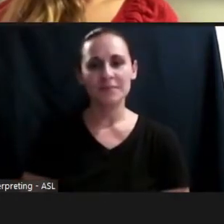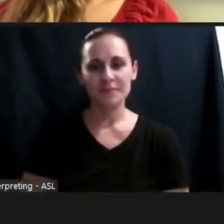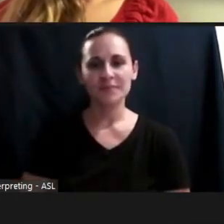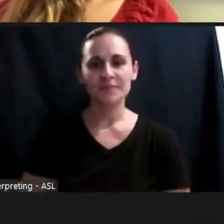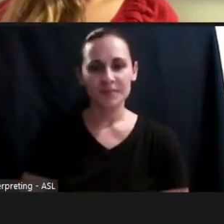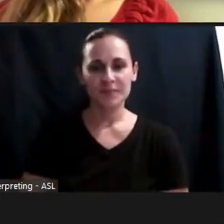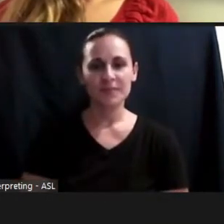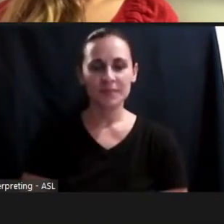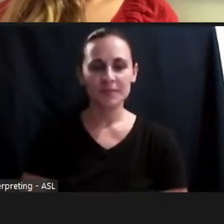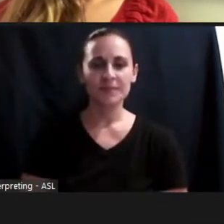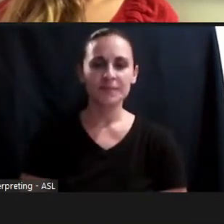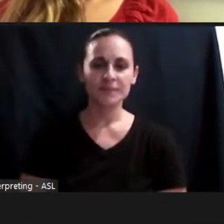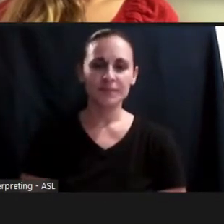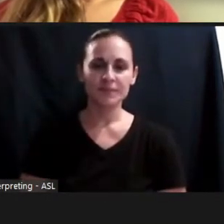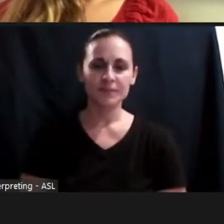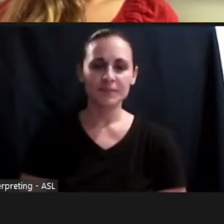still. >>PETER POULLOS: So what are your thoughts